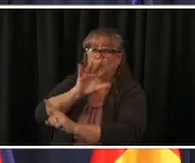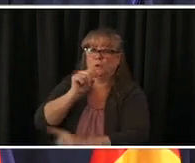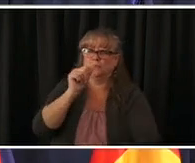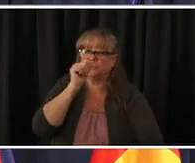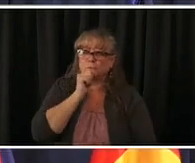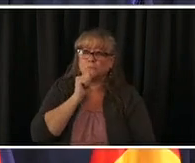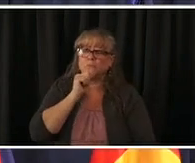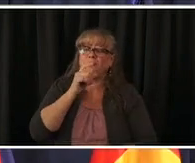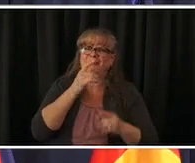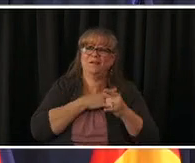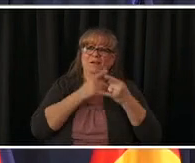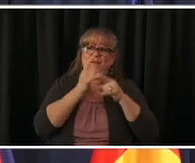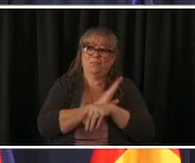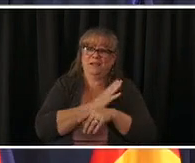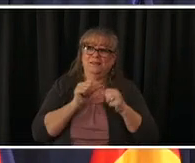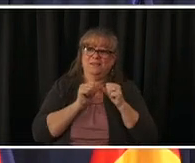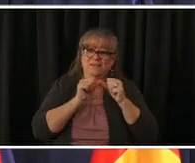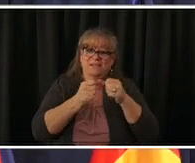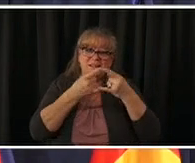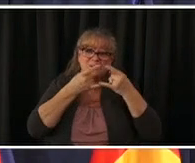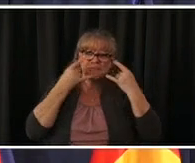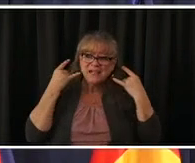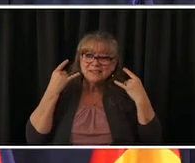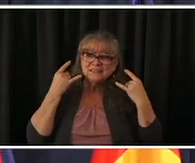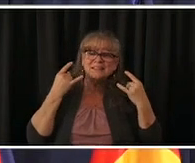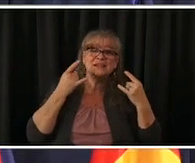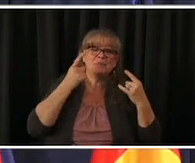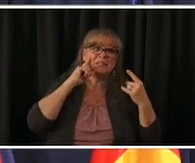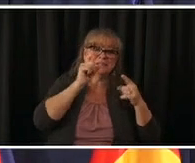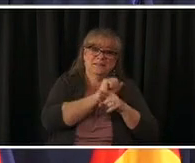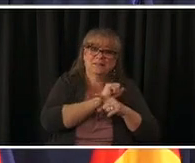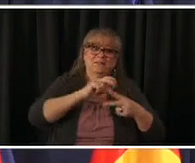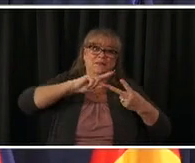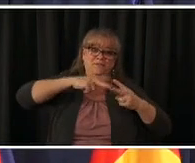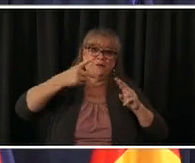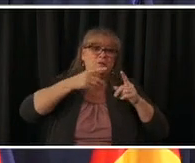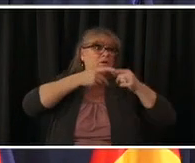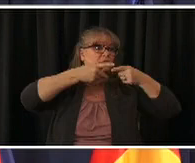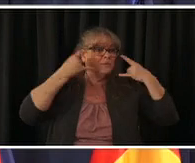variants we need to have social distancing avoid large get-togethers with other people avoid seeing